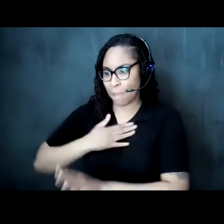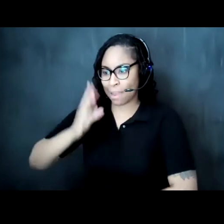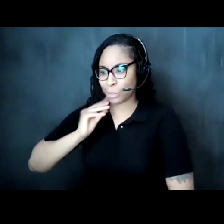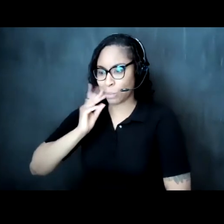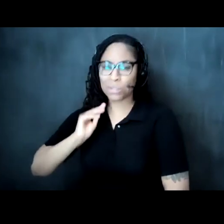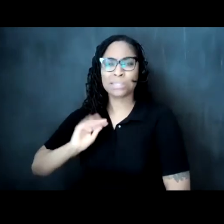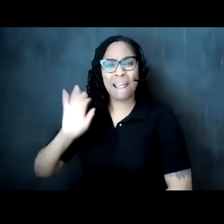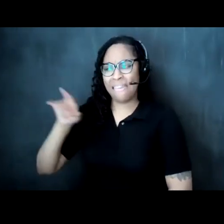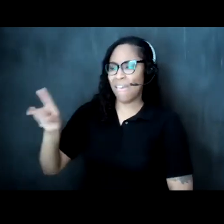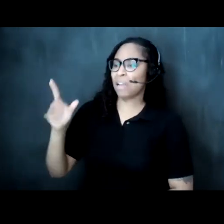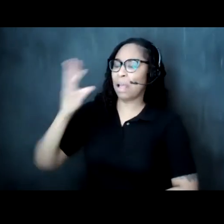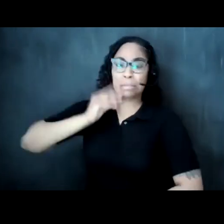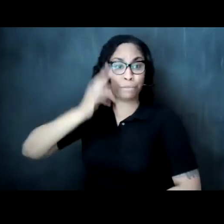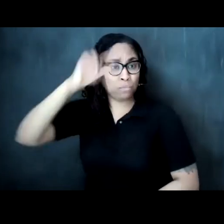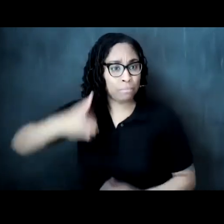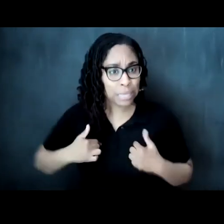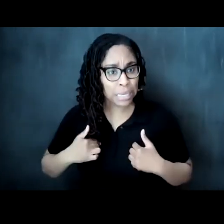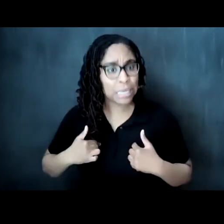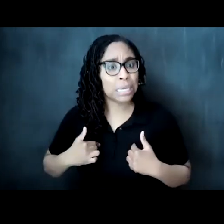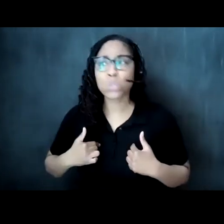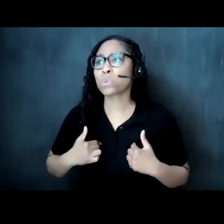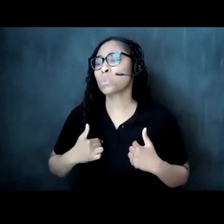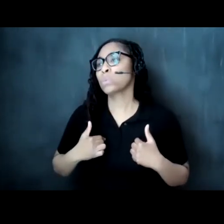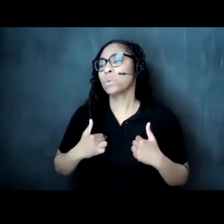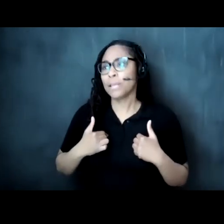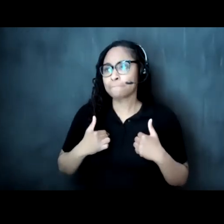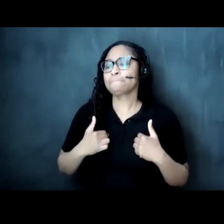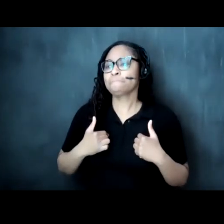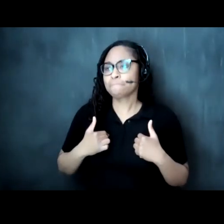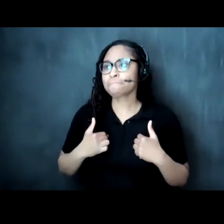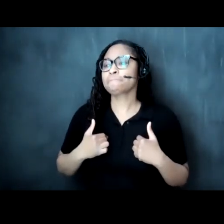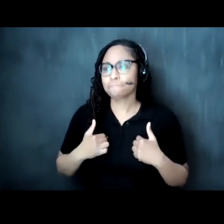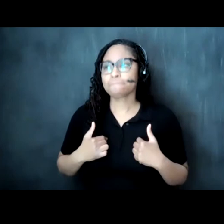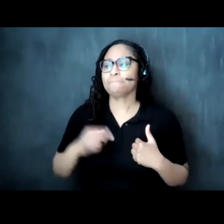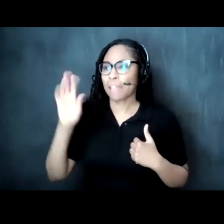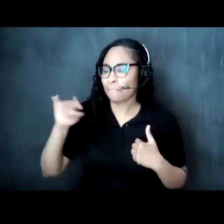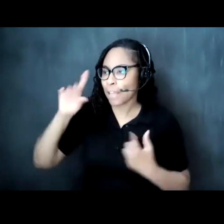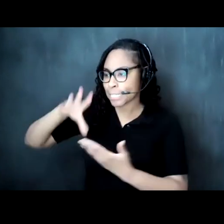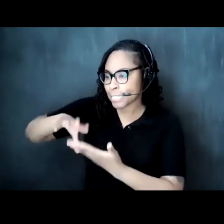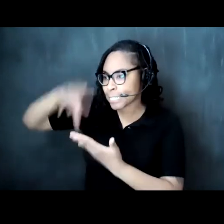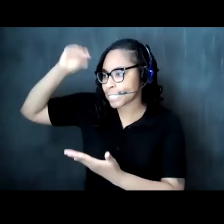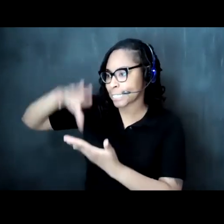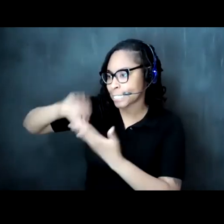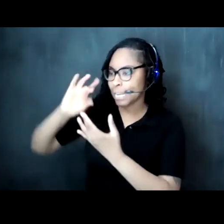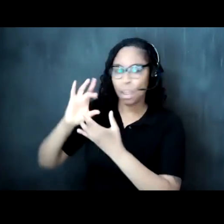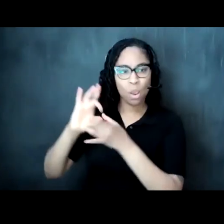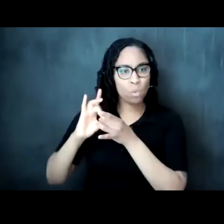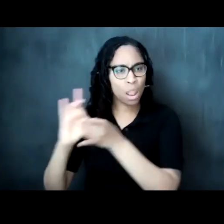it was for me to be able to to build with folks build relationship with folks entire families